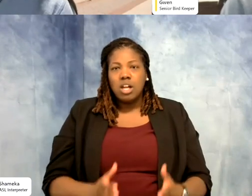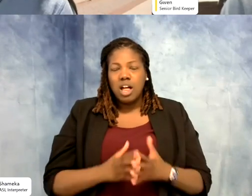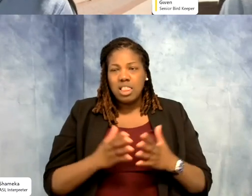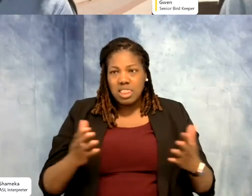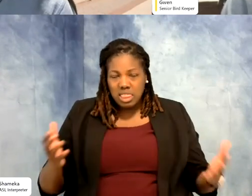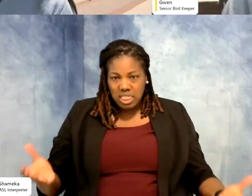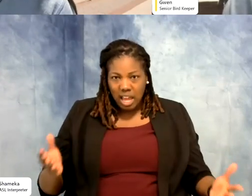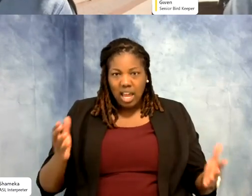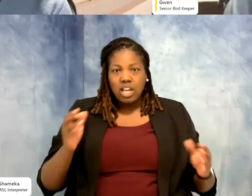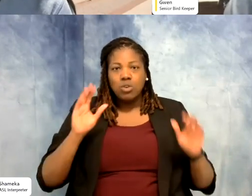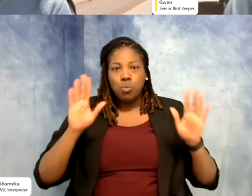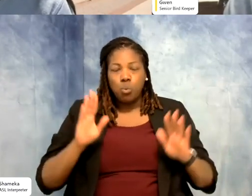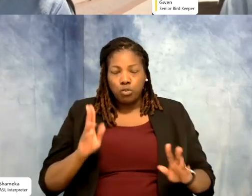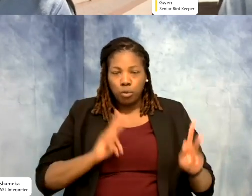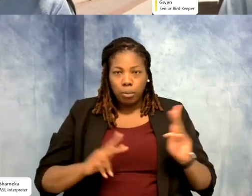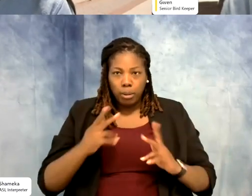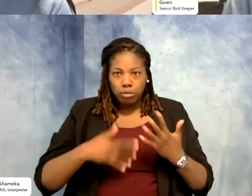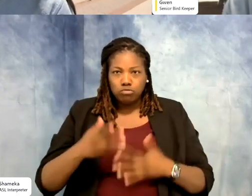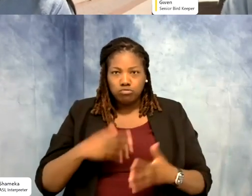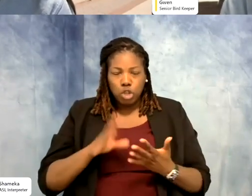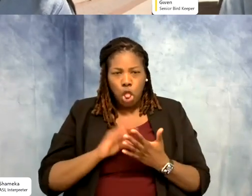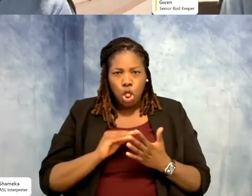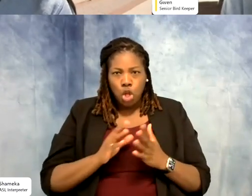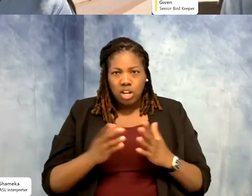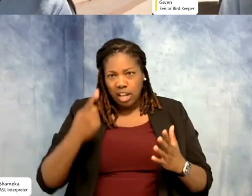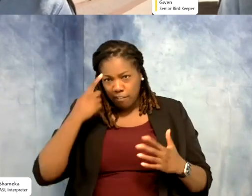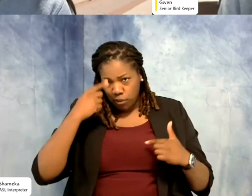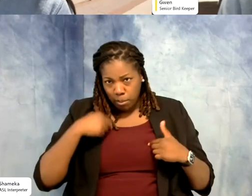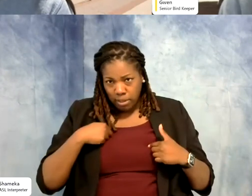so for me that was enriching and that helped me to learn and be better at what I'm doing.